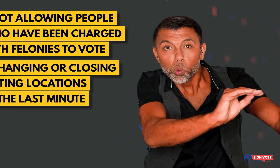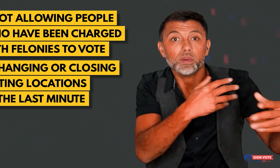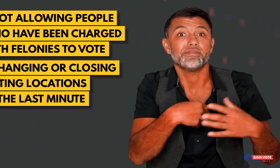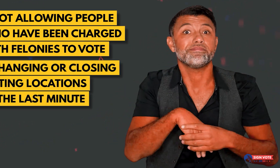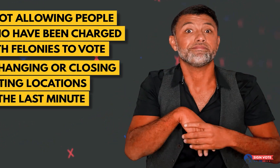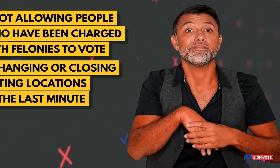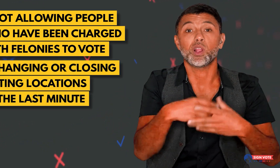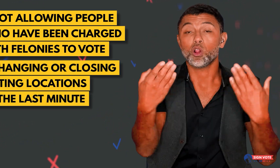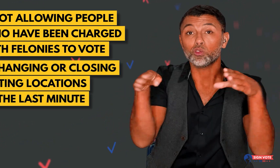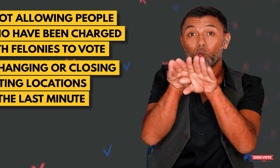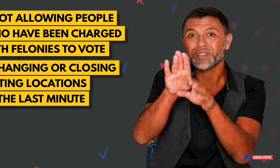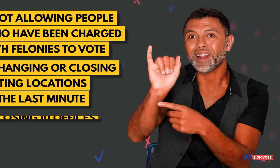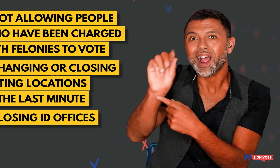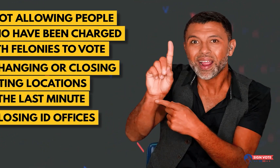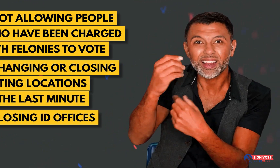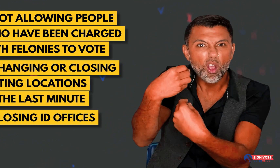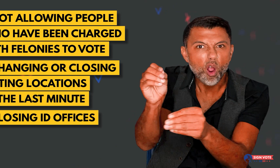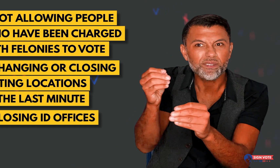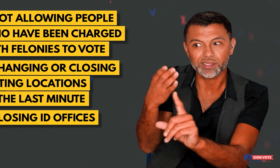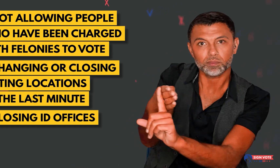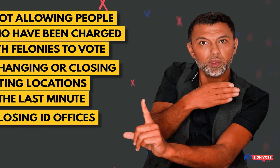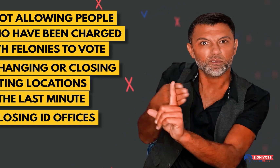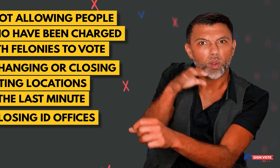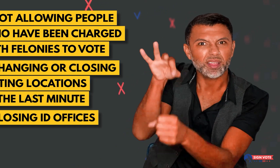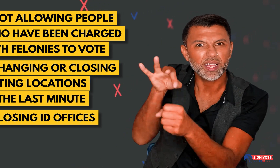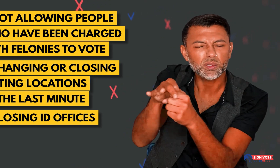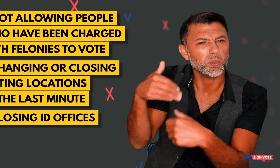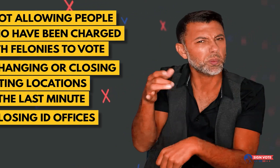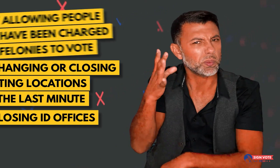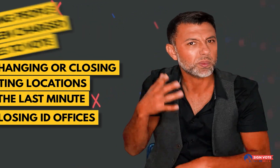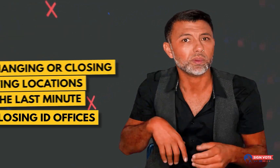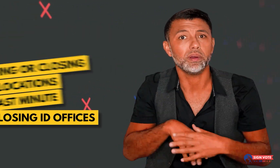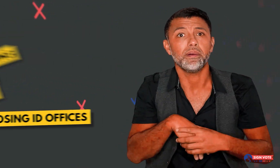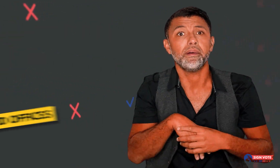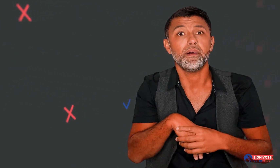minute, closing ID offices before an election,